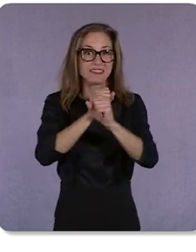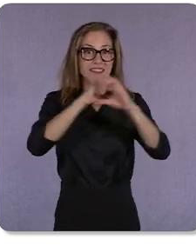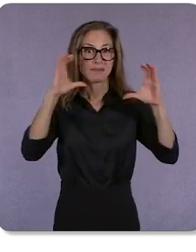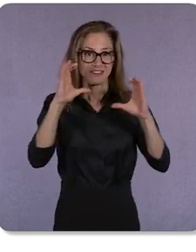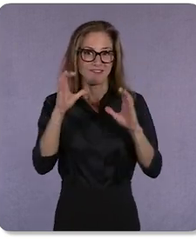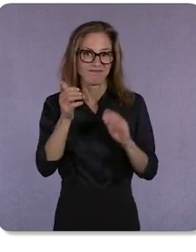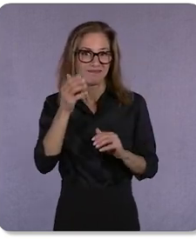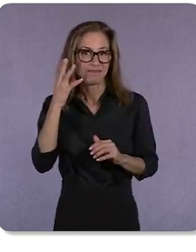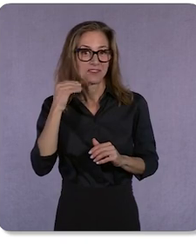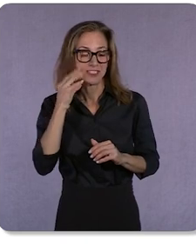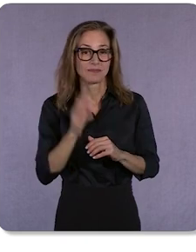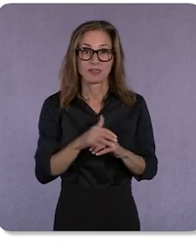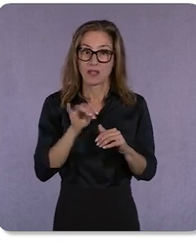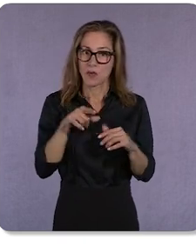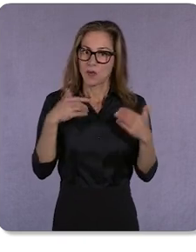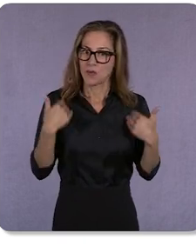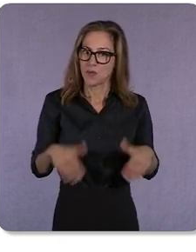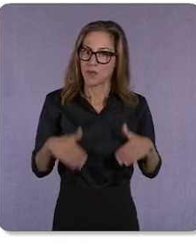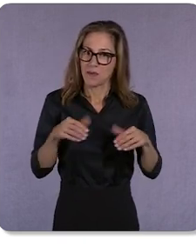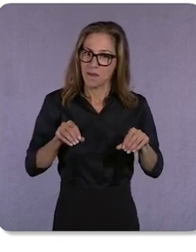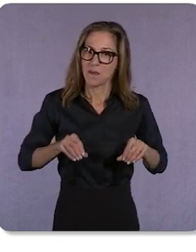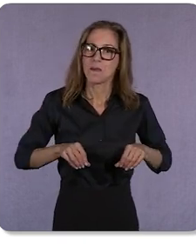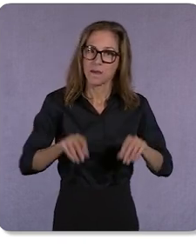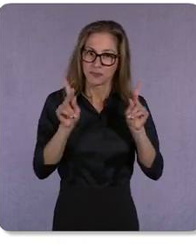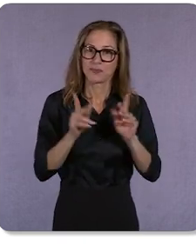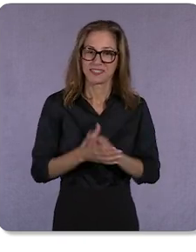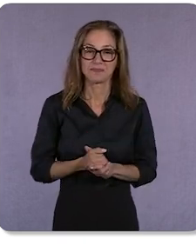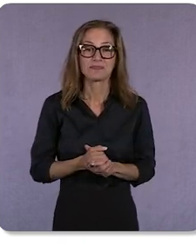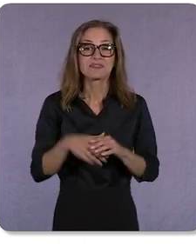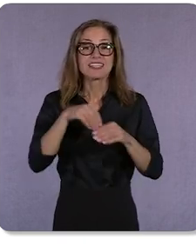It’s a really really big deal. In our new experience, we’ll have